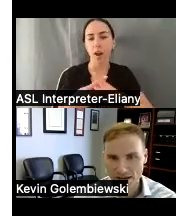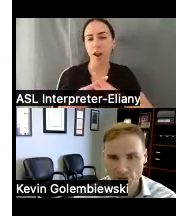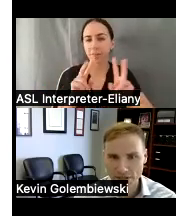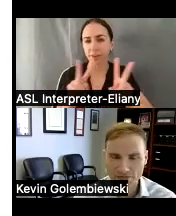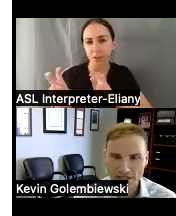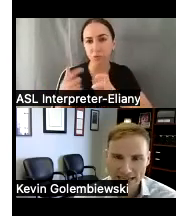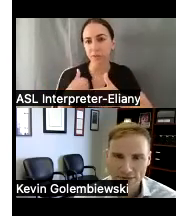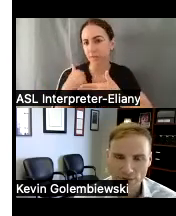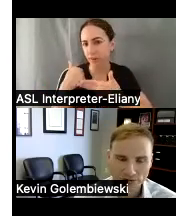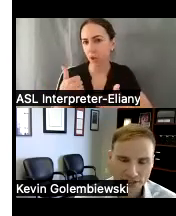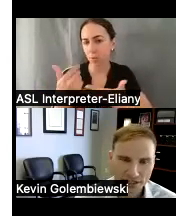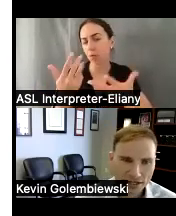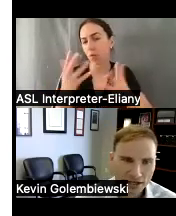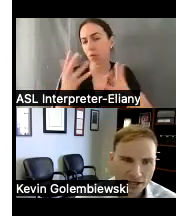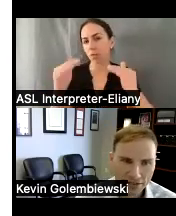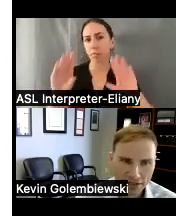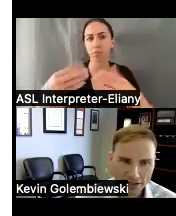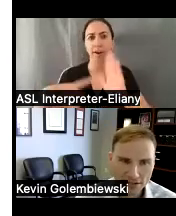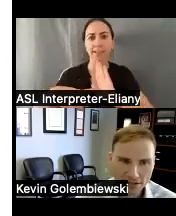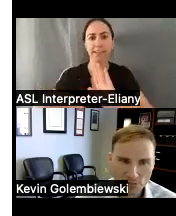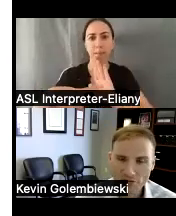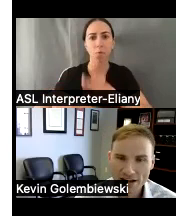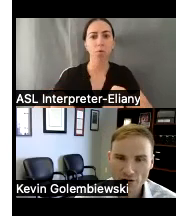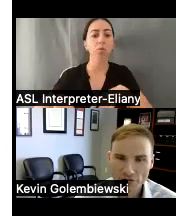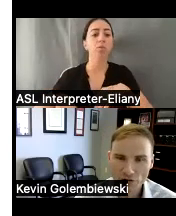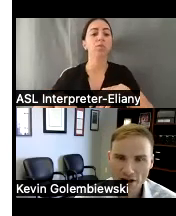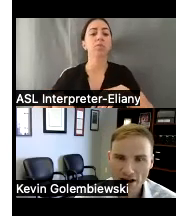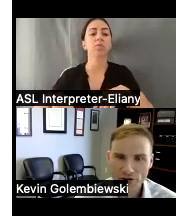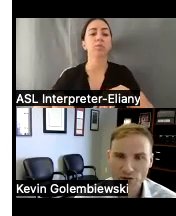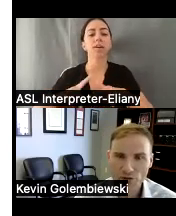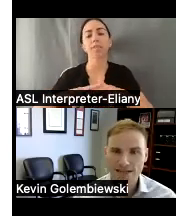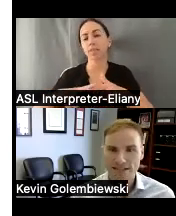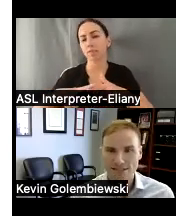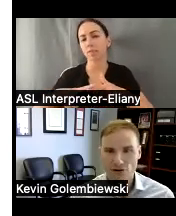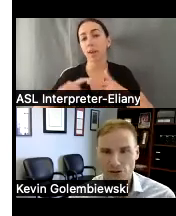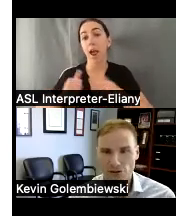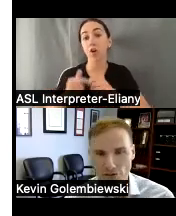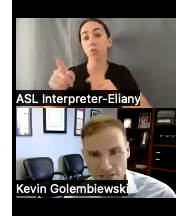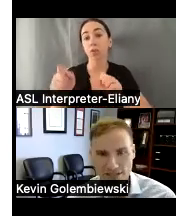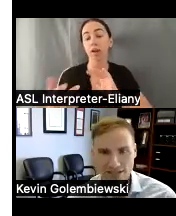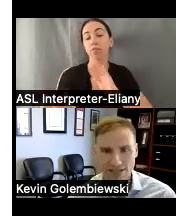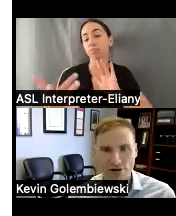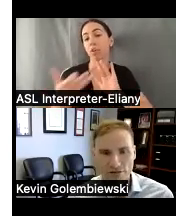and I hope to give examples and then provide an overview of how you can access our services at drf